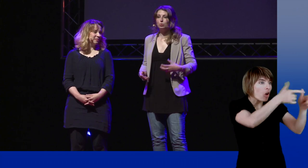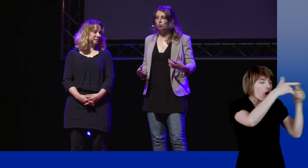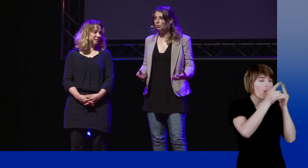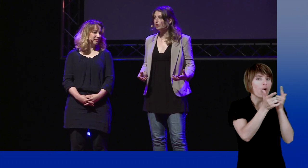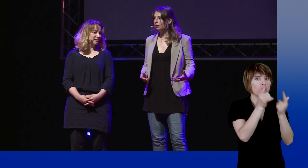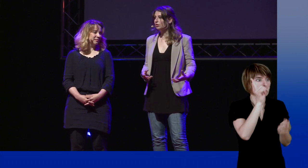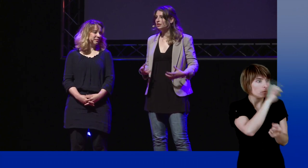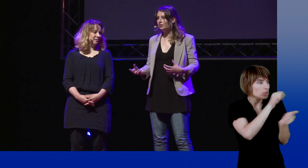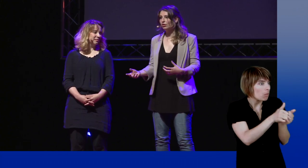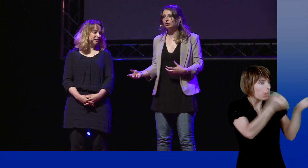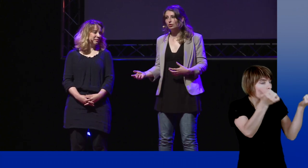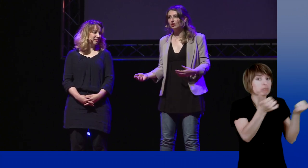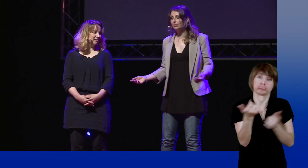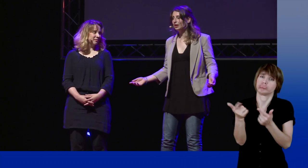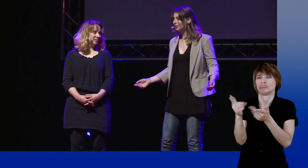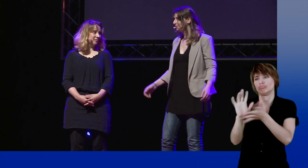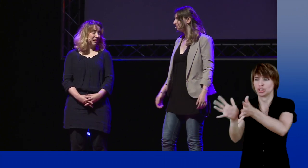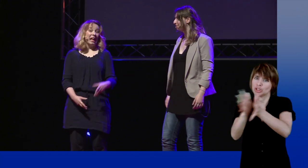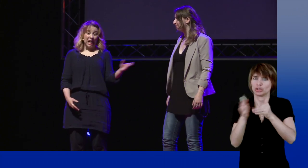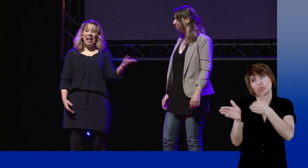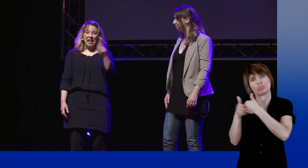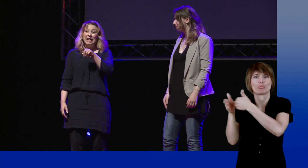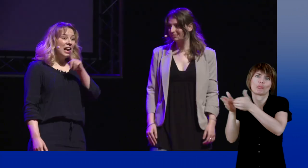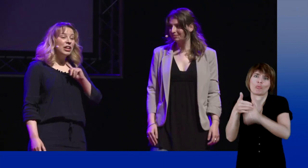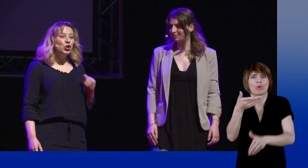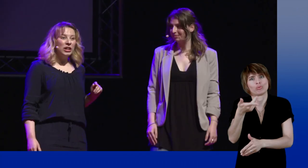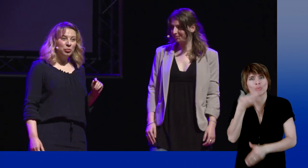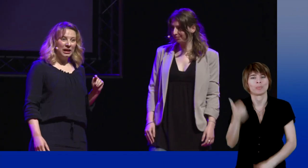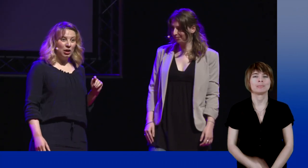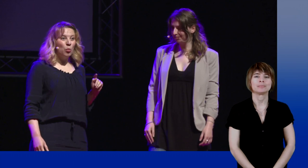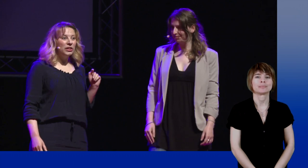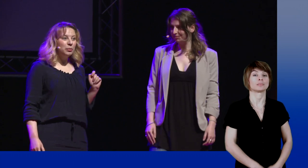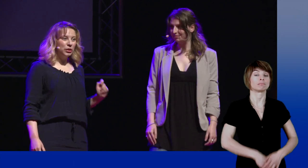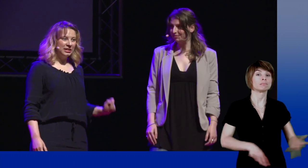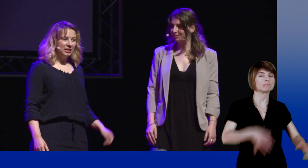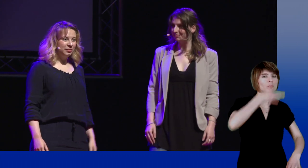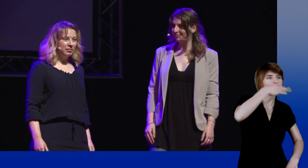are way smaller than those of spoken languages. With spoken language, one can use hypocrisy.